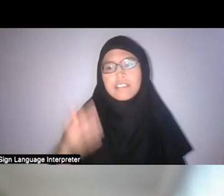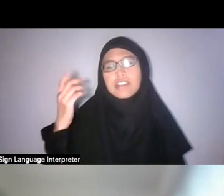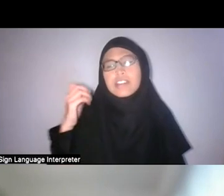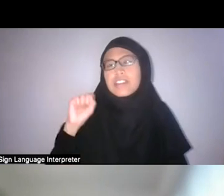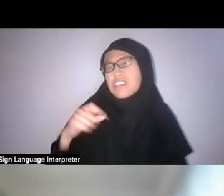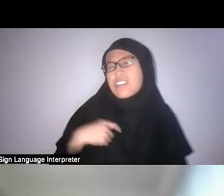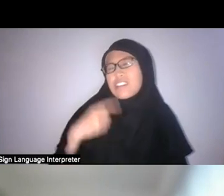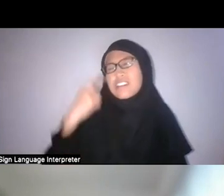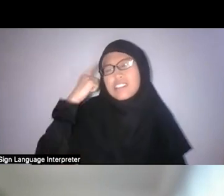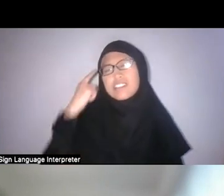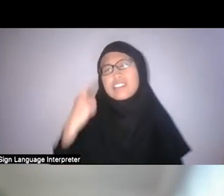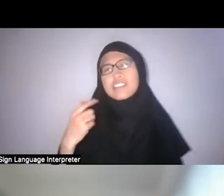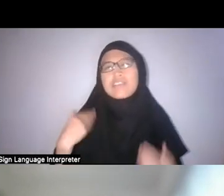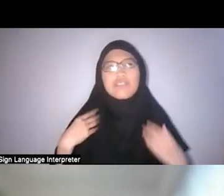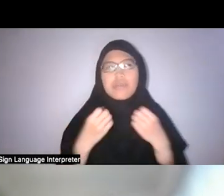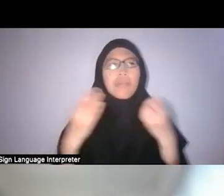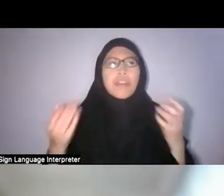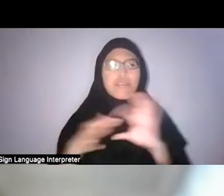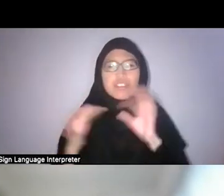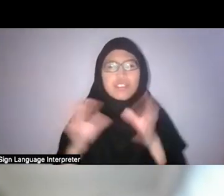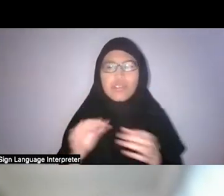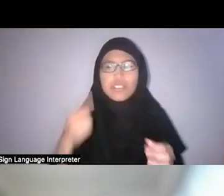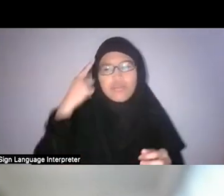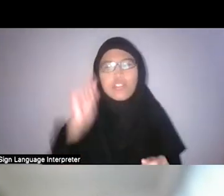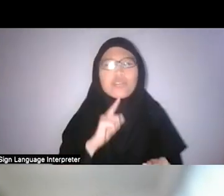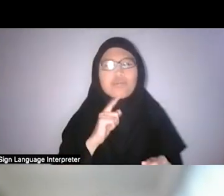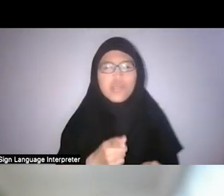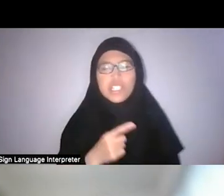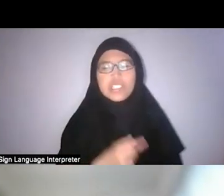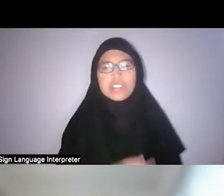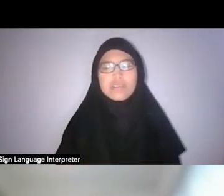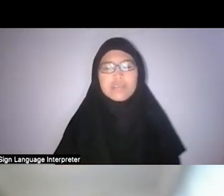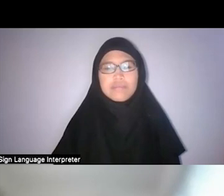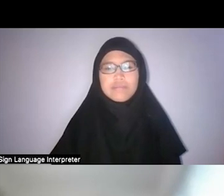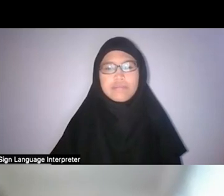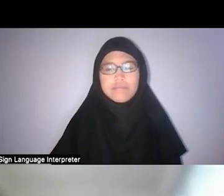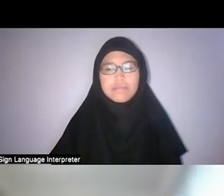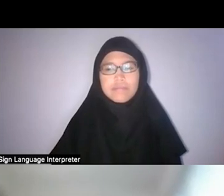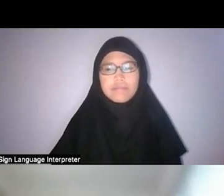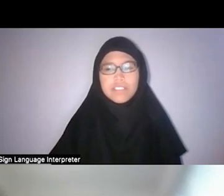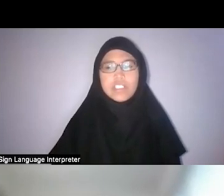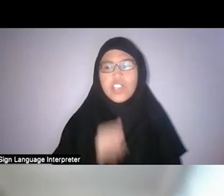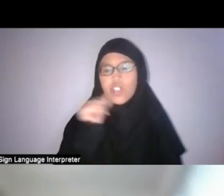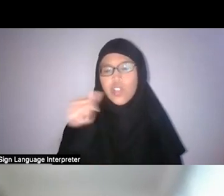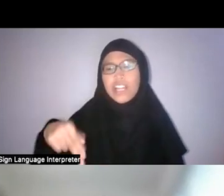there are so many of these stories for sure that are not being highlighted